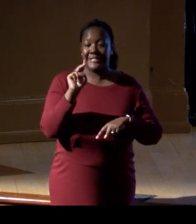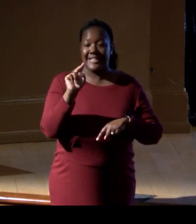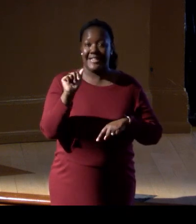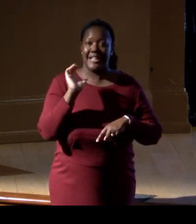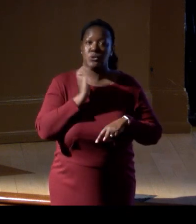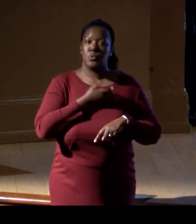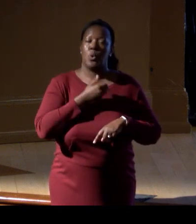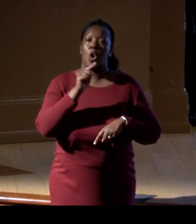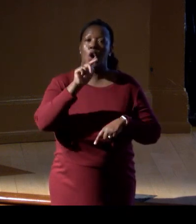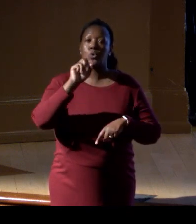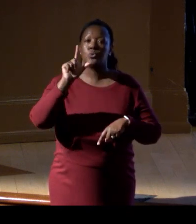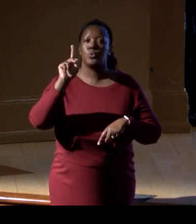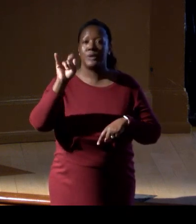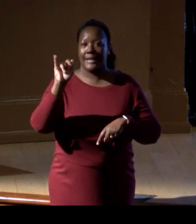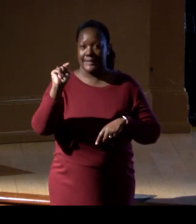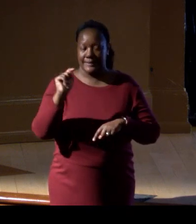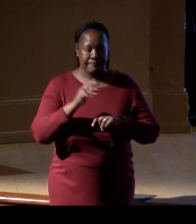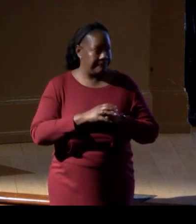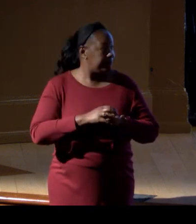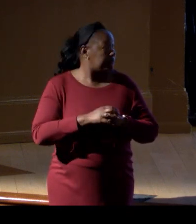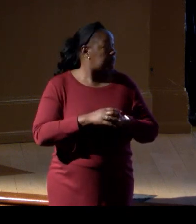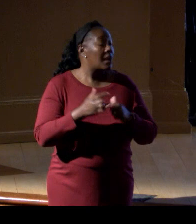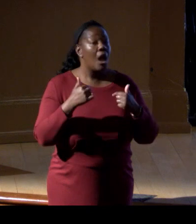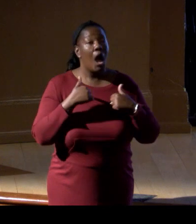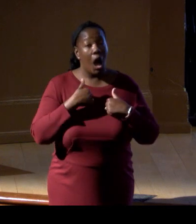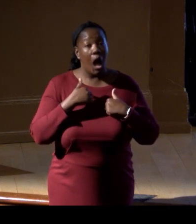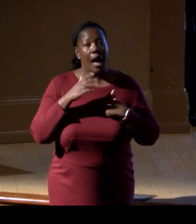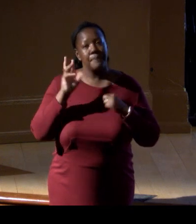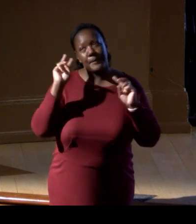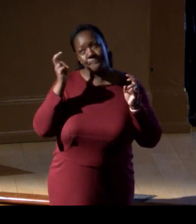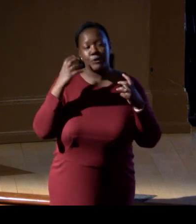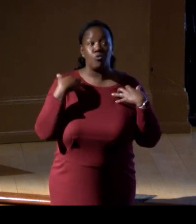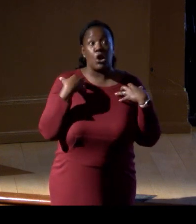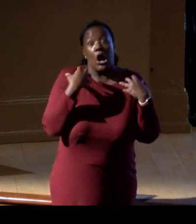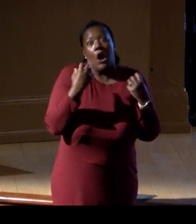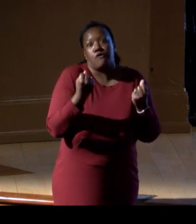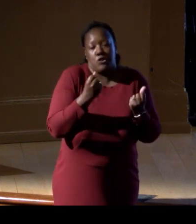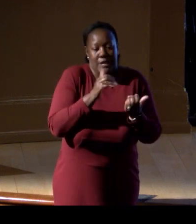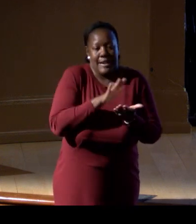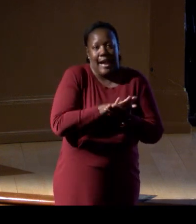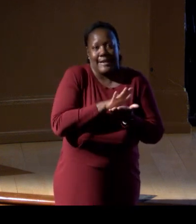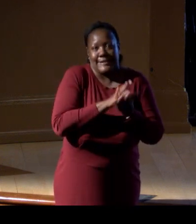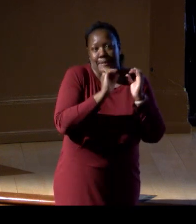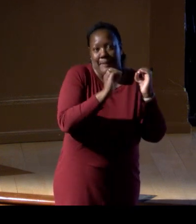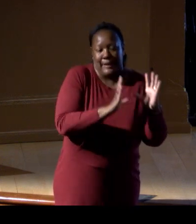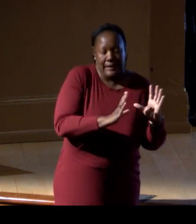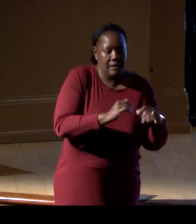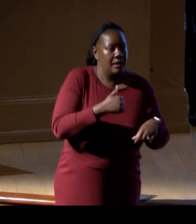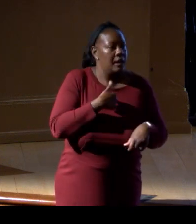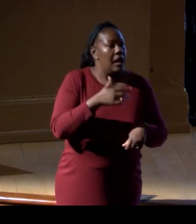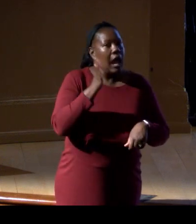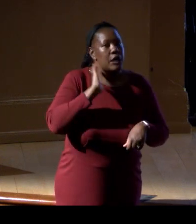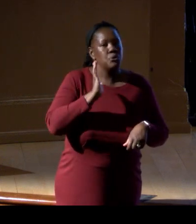Now, I am a recovering academic. I used to be at the Scripps Institution of Oceanography,